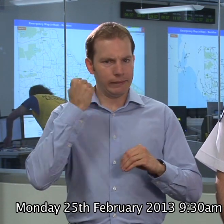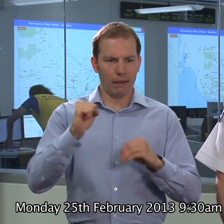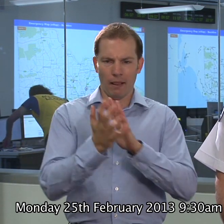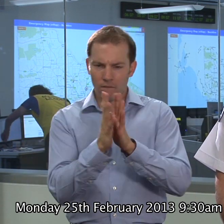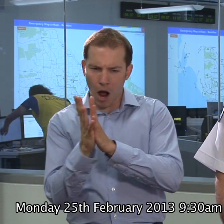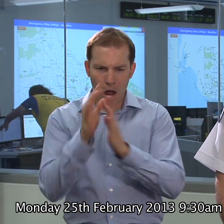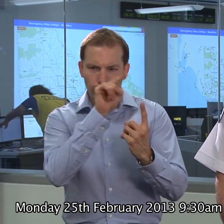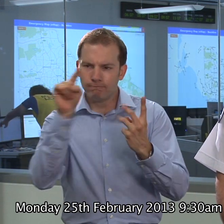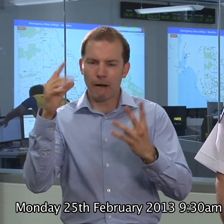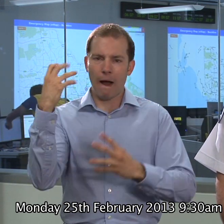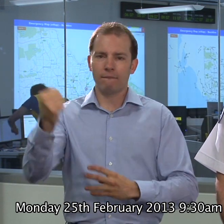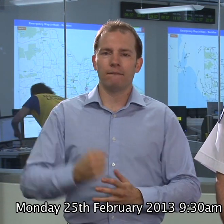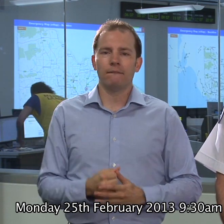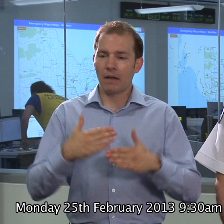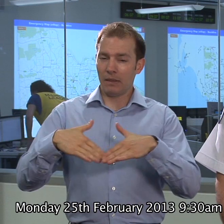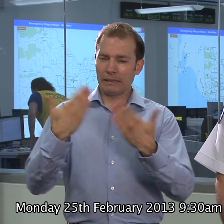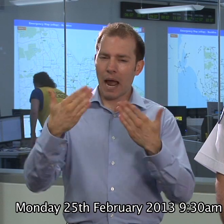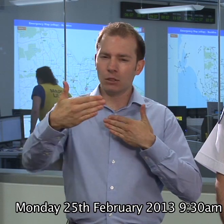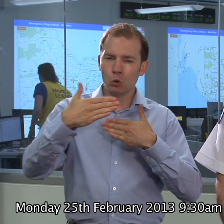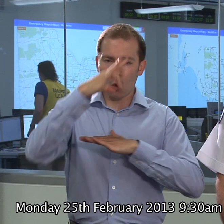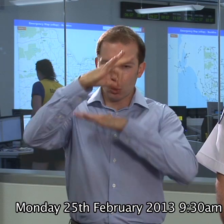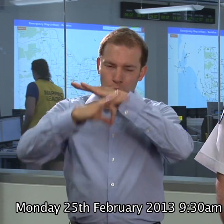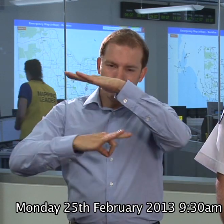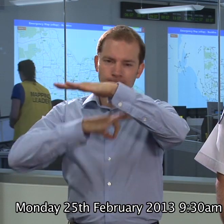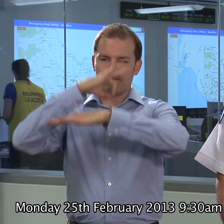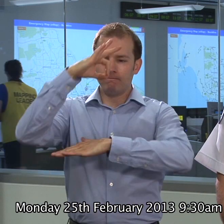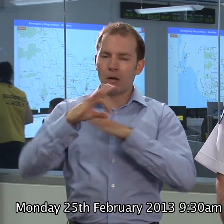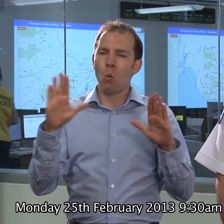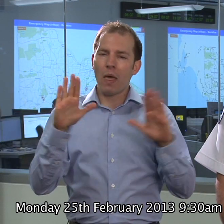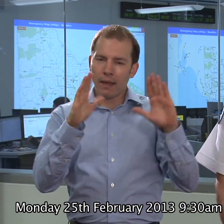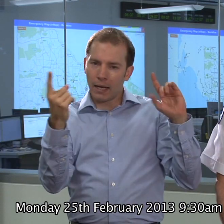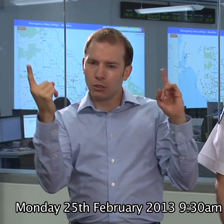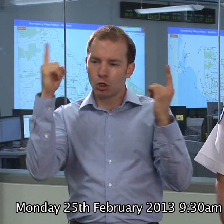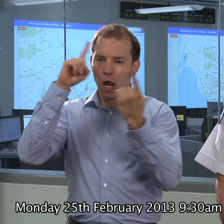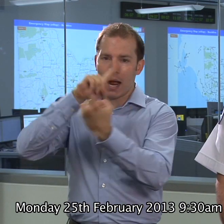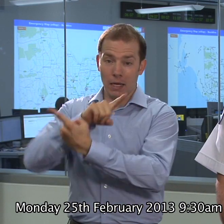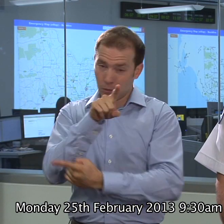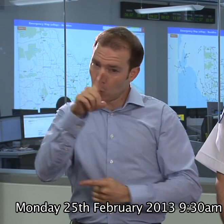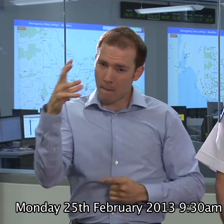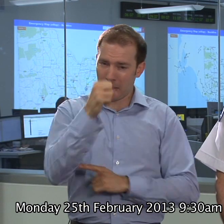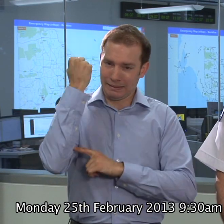The days are getting shorter, the weather is starting to change, but we've still got a fire season that people have to be conscious about.